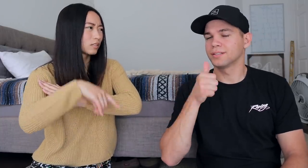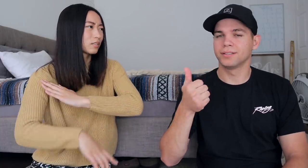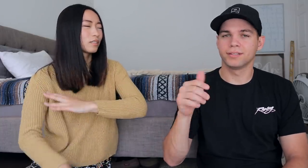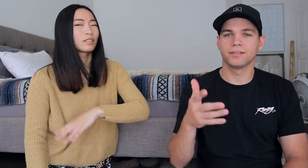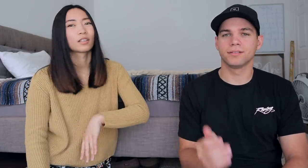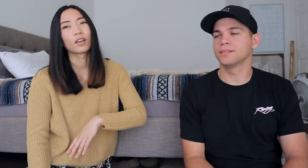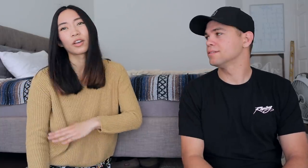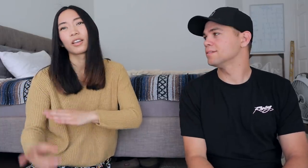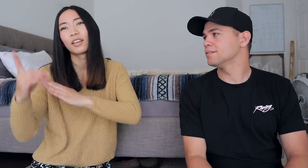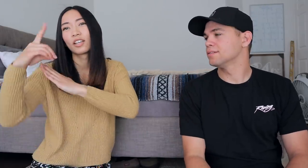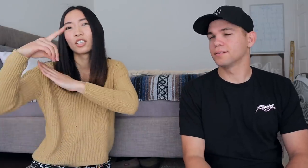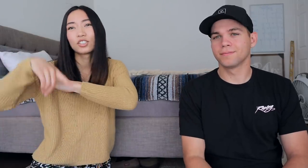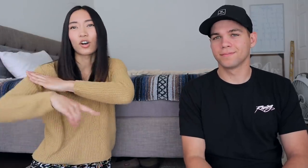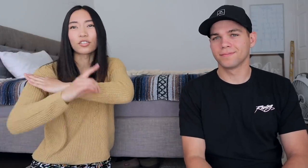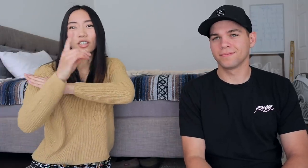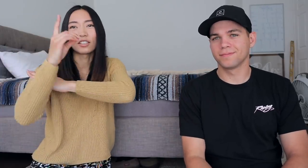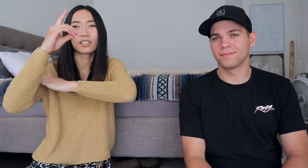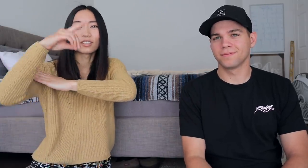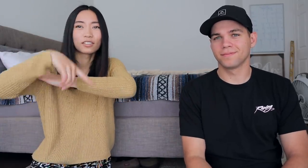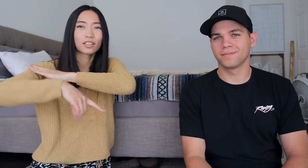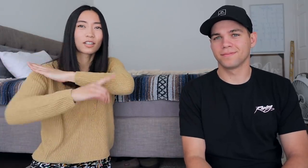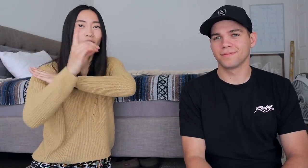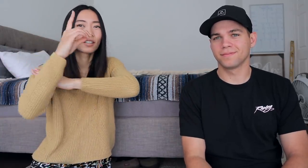I kinda did but didnt' dolphin